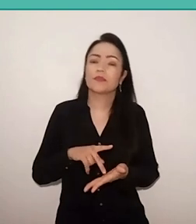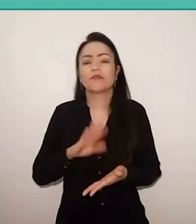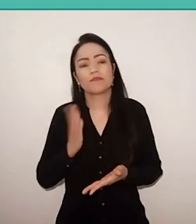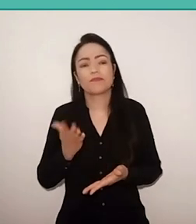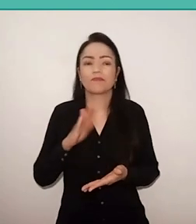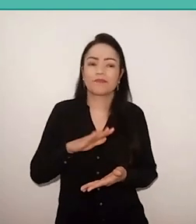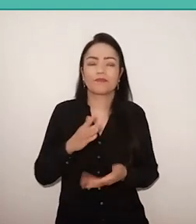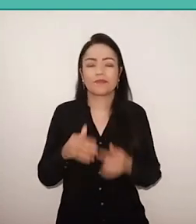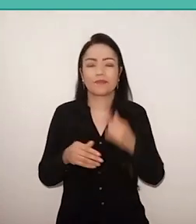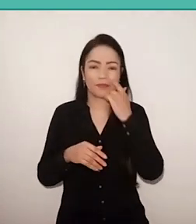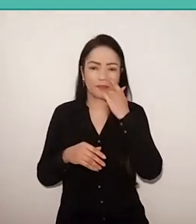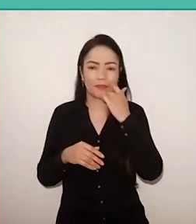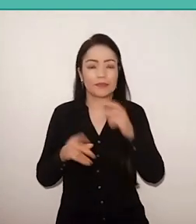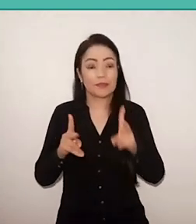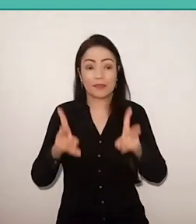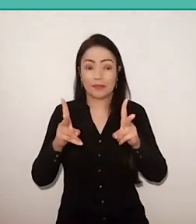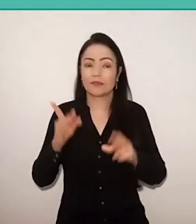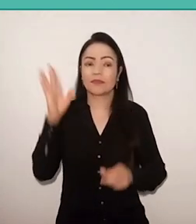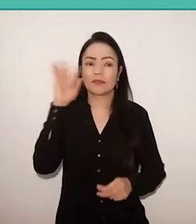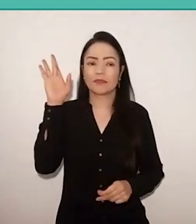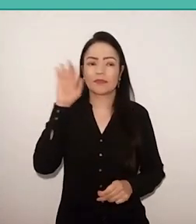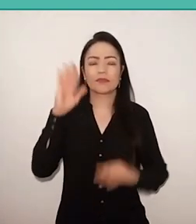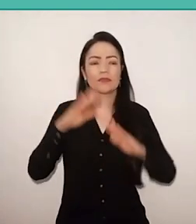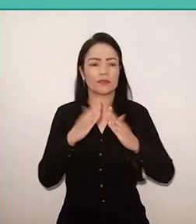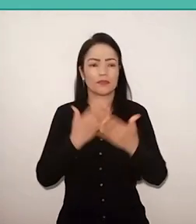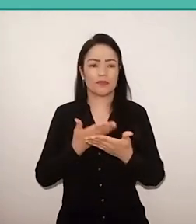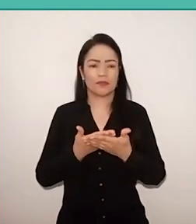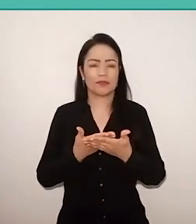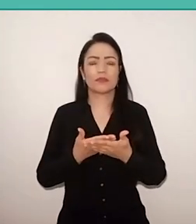Paulo always thought about school as an educational space,